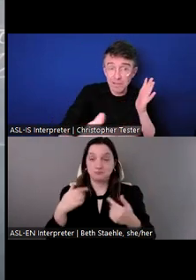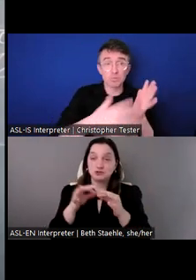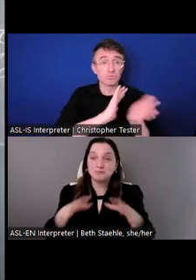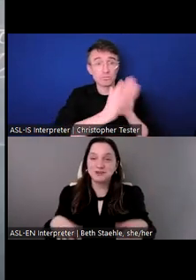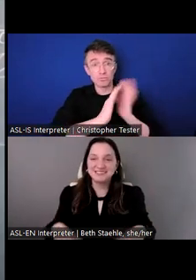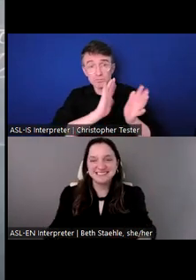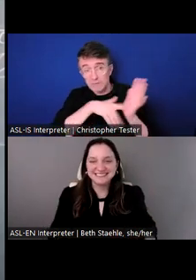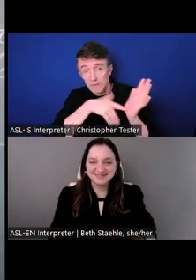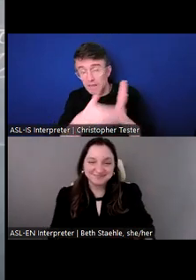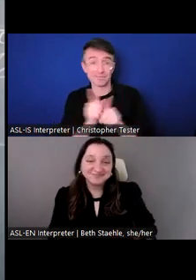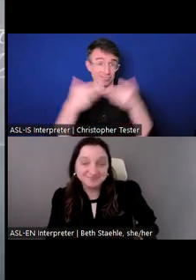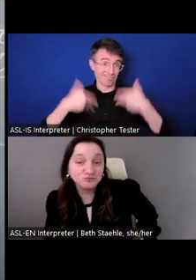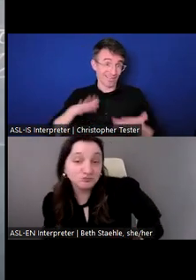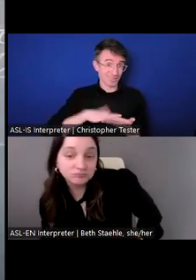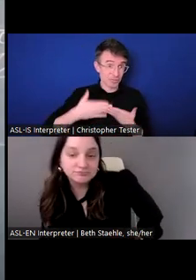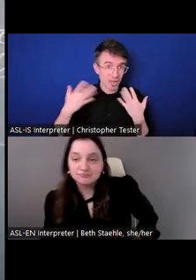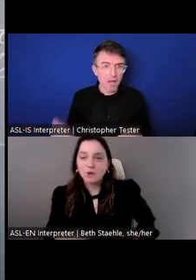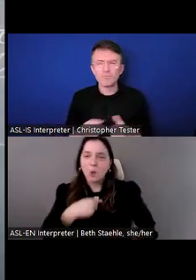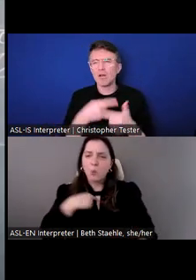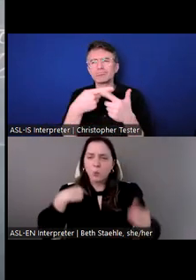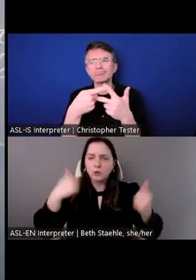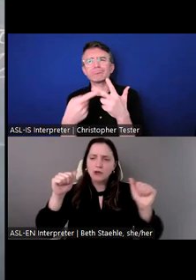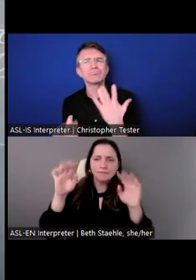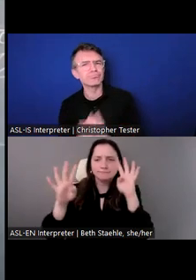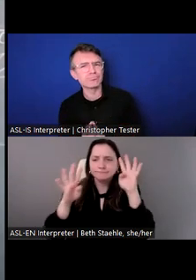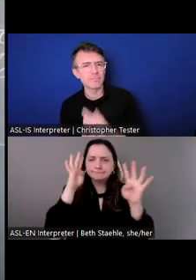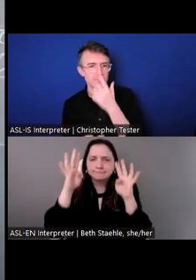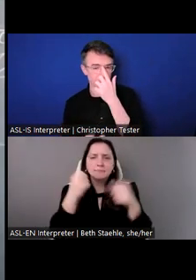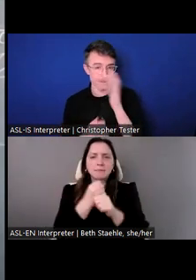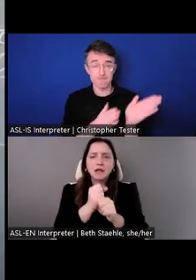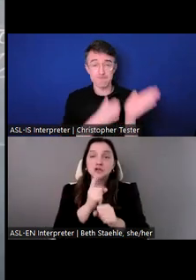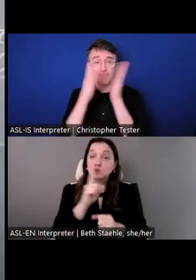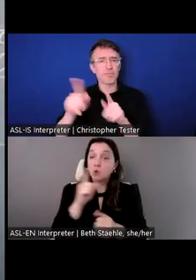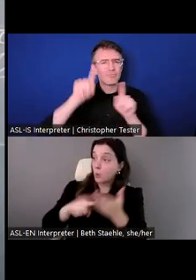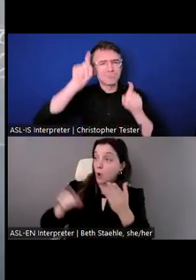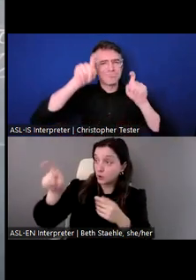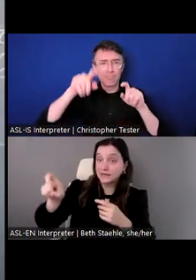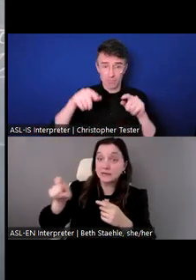We try our best to get creative to make sure that we're doing what we can to make sure